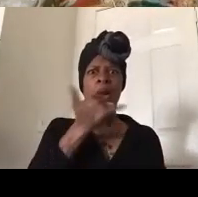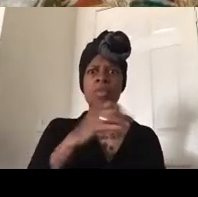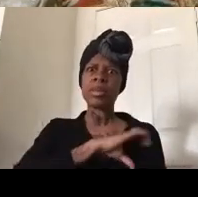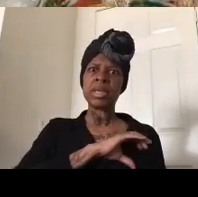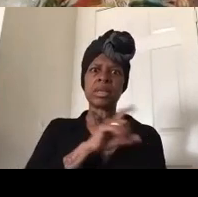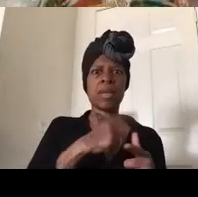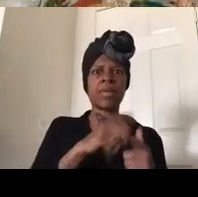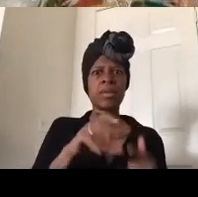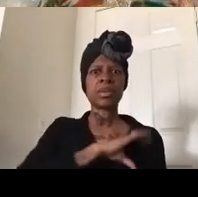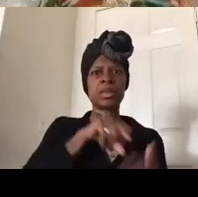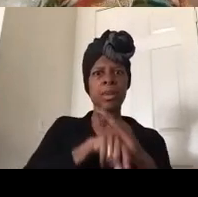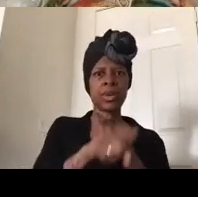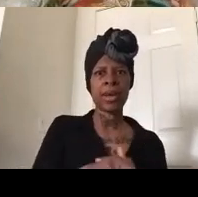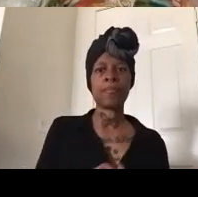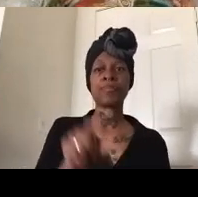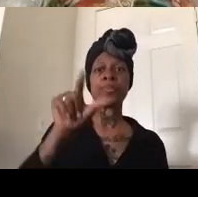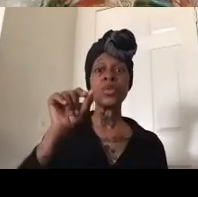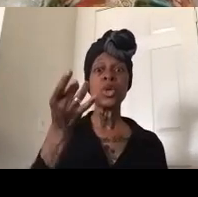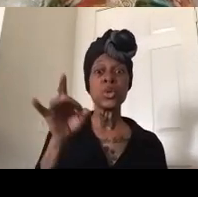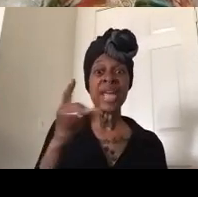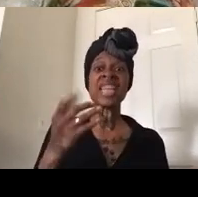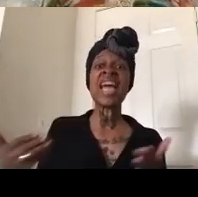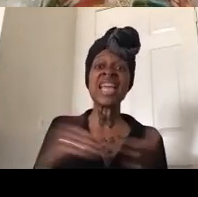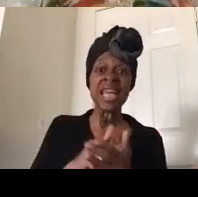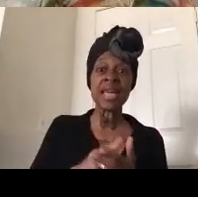the police again on albert ramon dorsey who